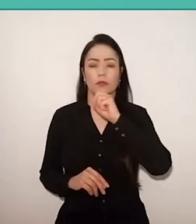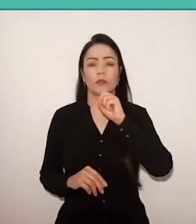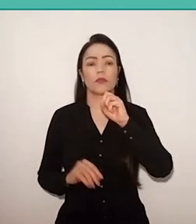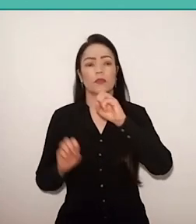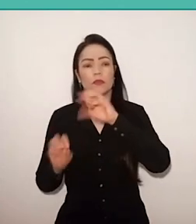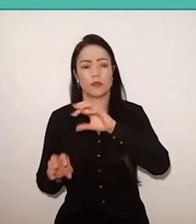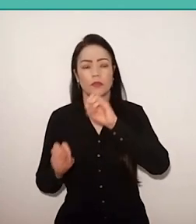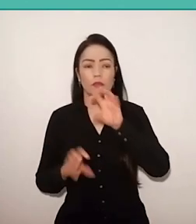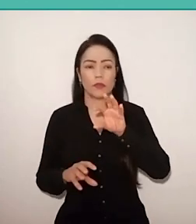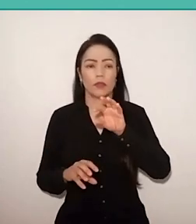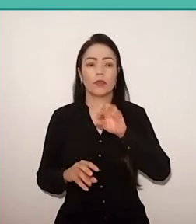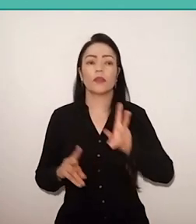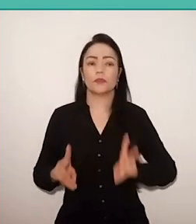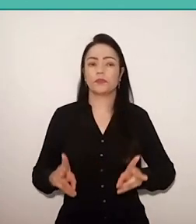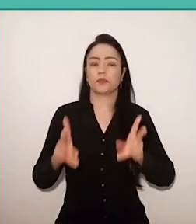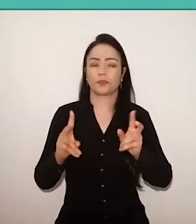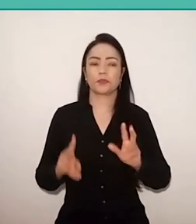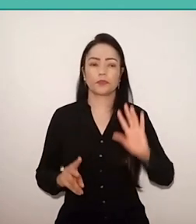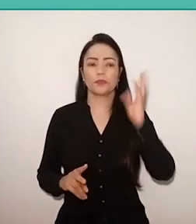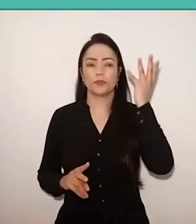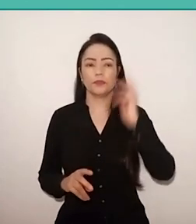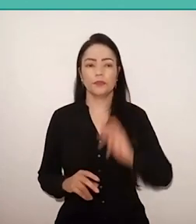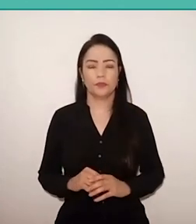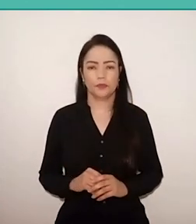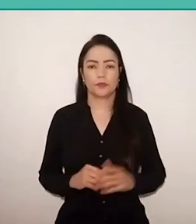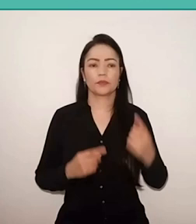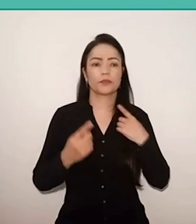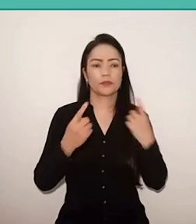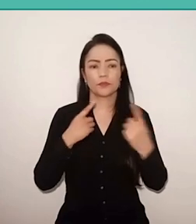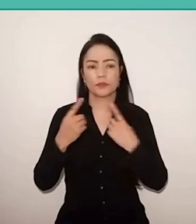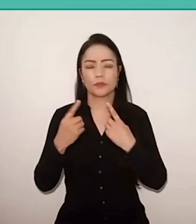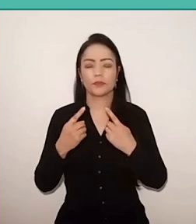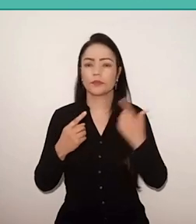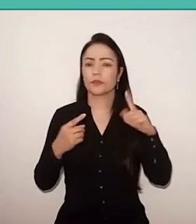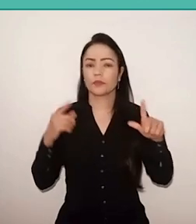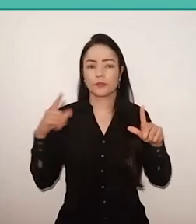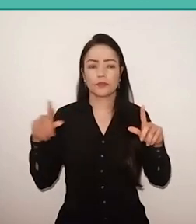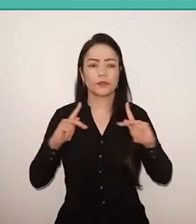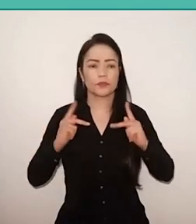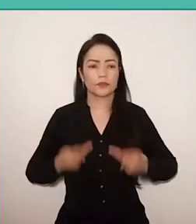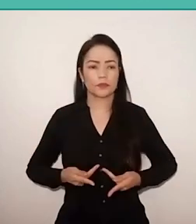this is always done in dialogue with other human beings, with society, with other partners,